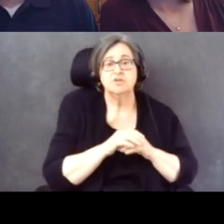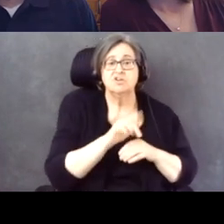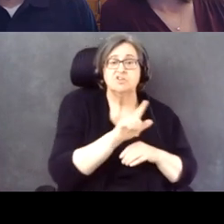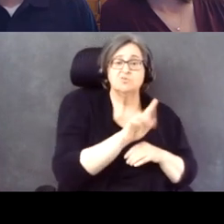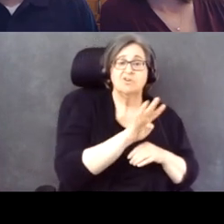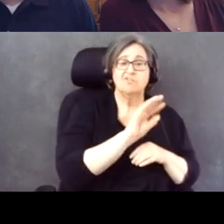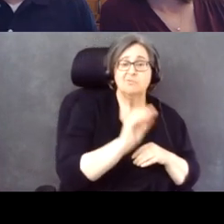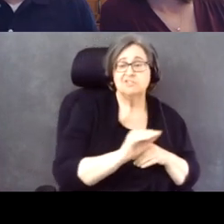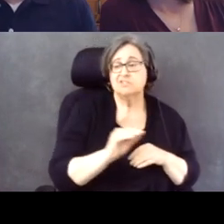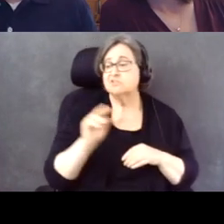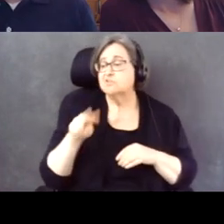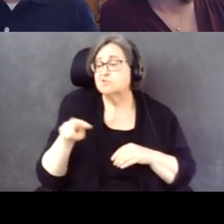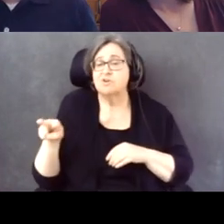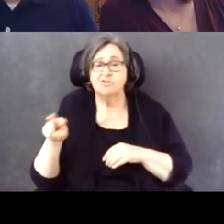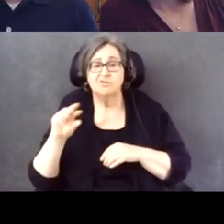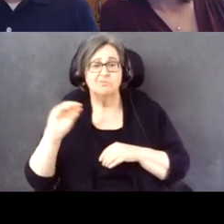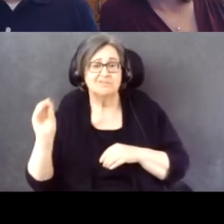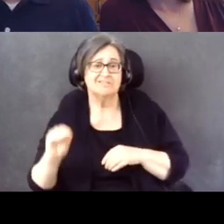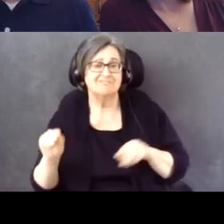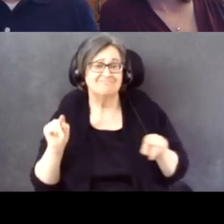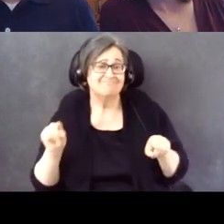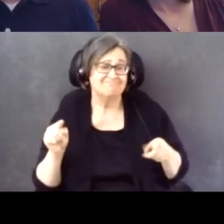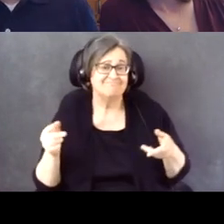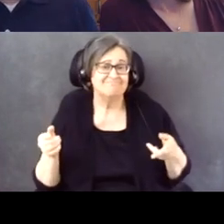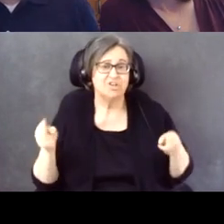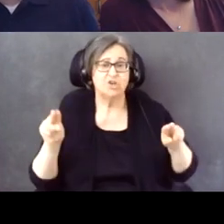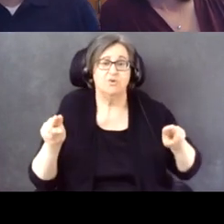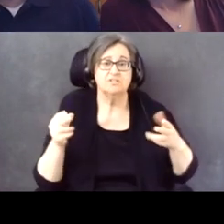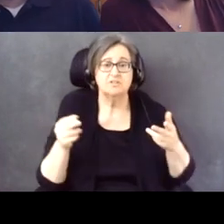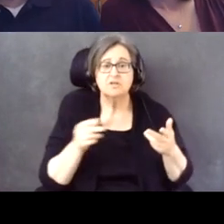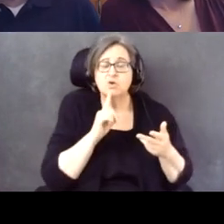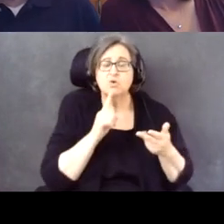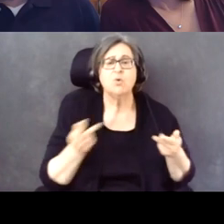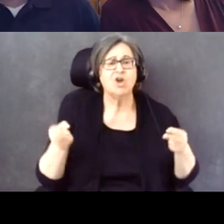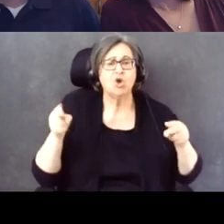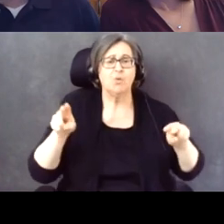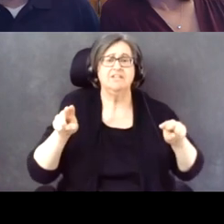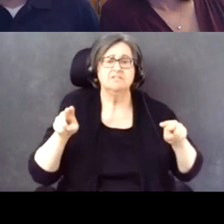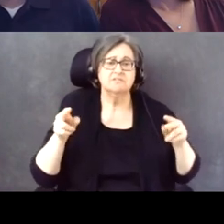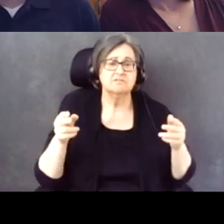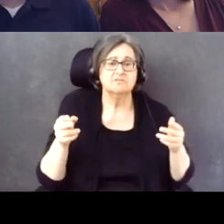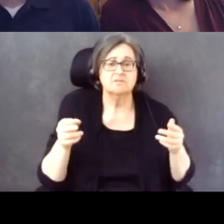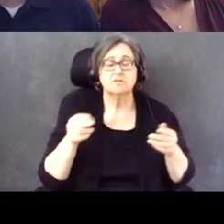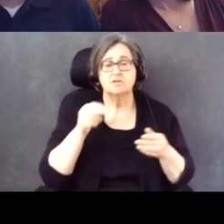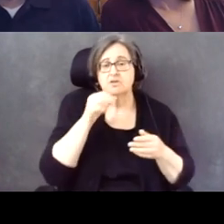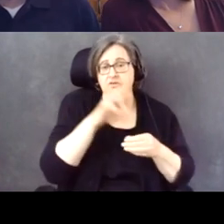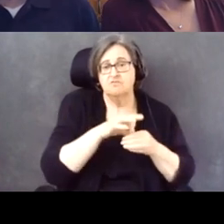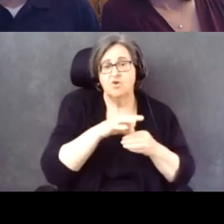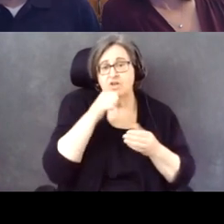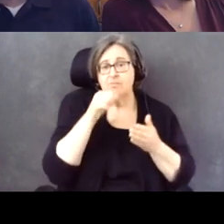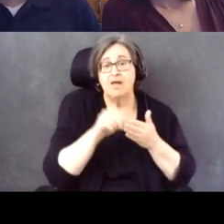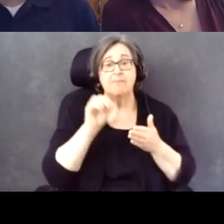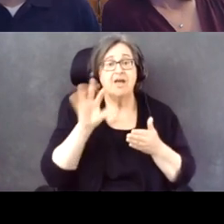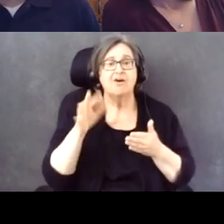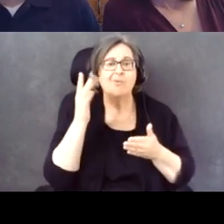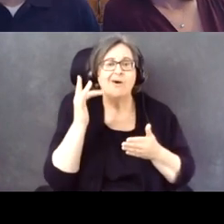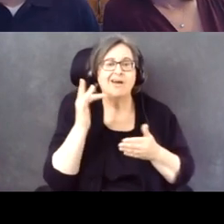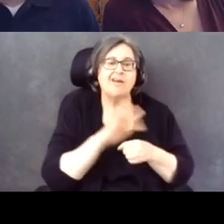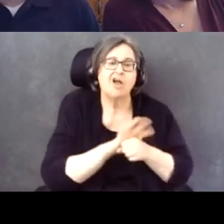So, obviously, there was a big increase in voting by mail due to the pandemic that increased